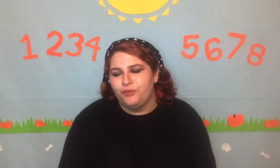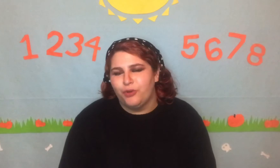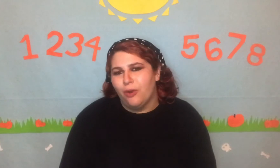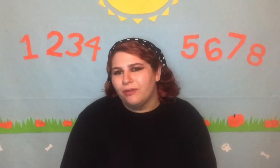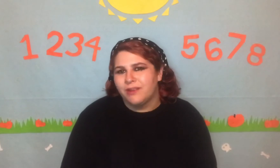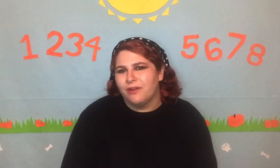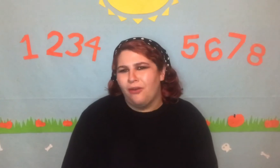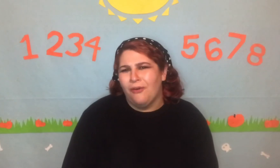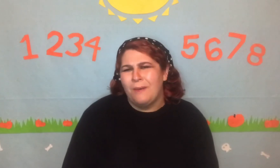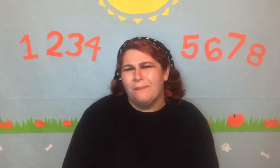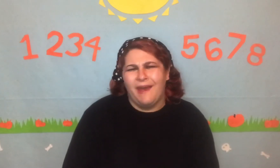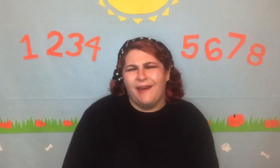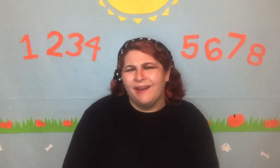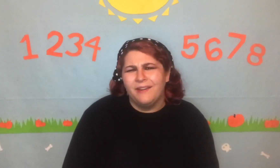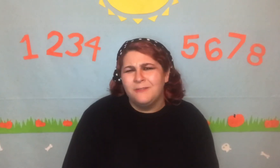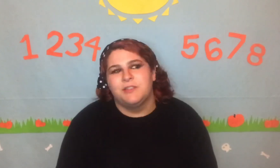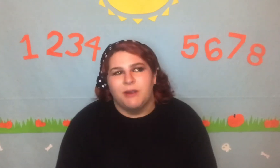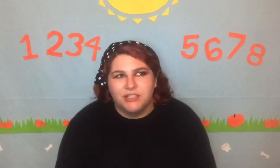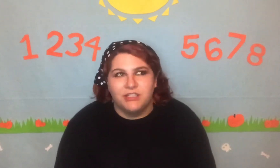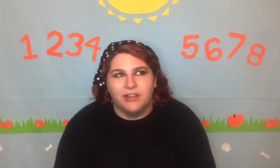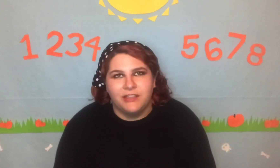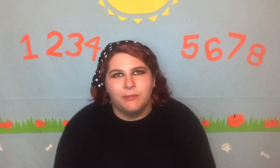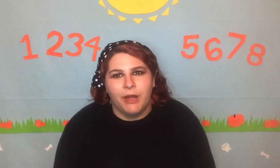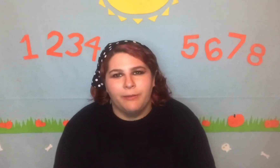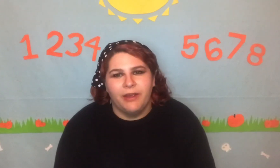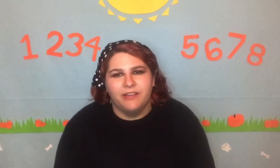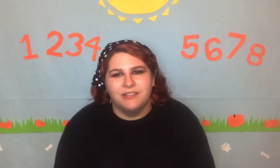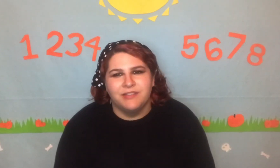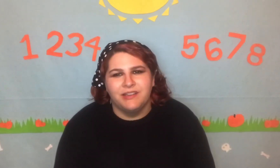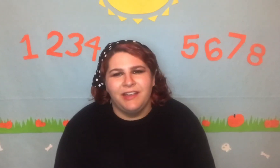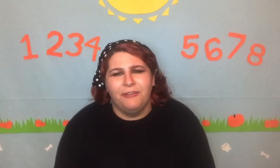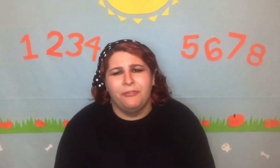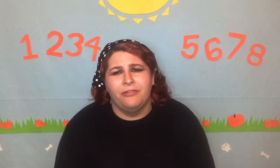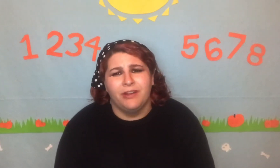know that they'll all come back, especially like Spider-Man. Because I was like they can't f*cking